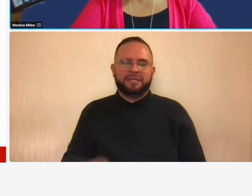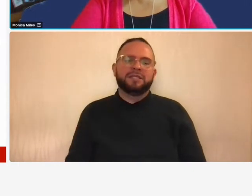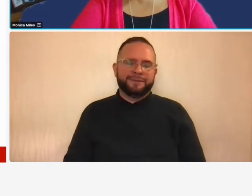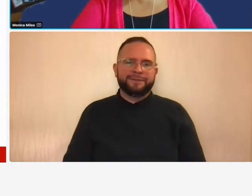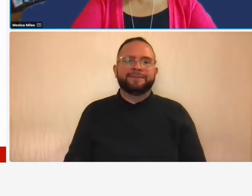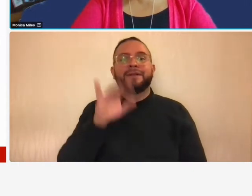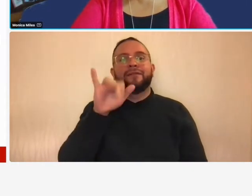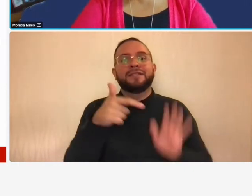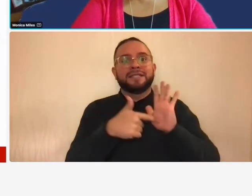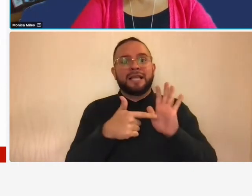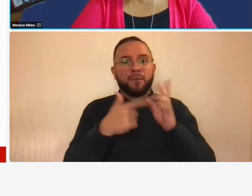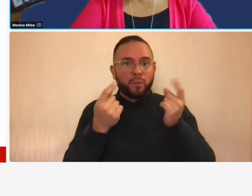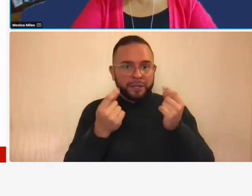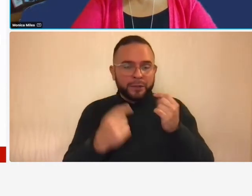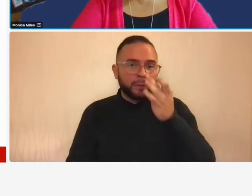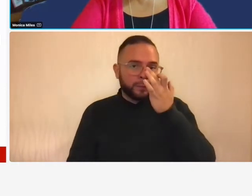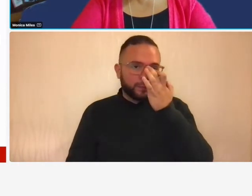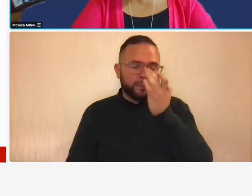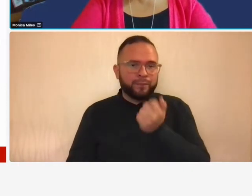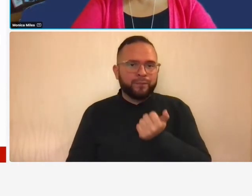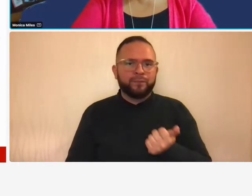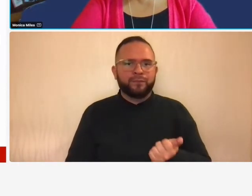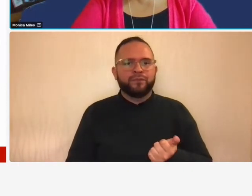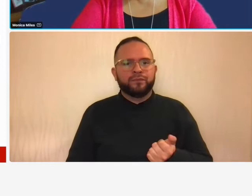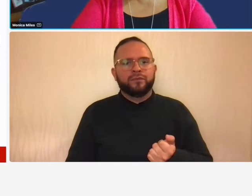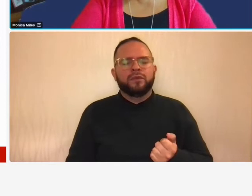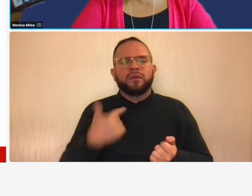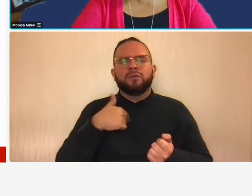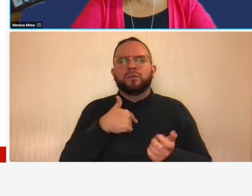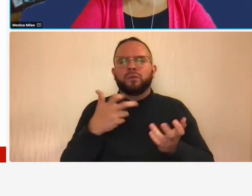to do is we're going to determine which company properly segregated direct and indirect costs